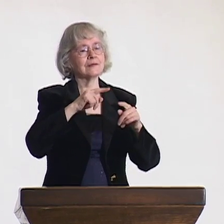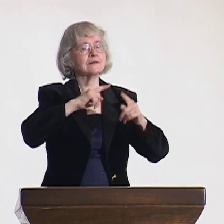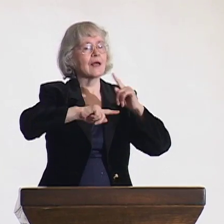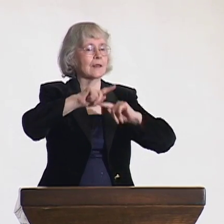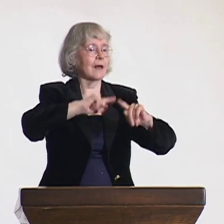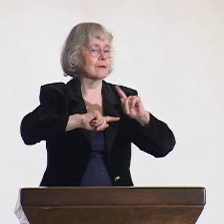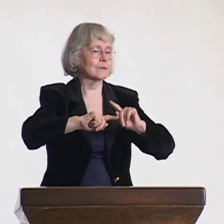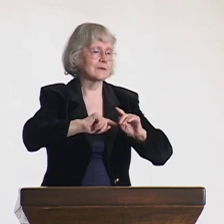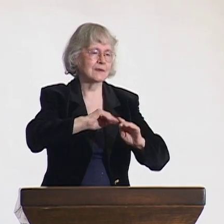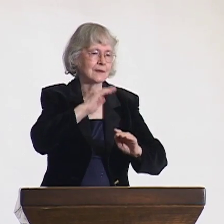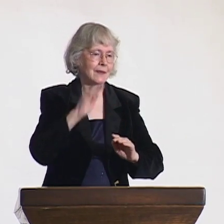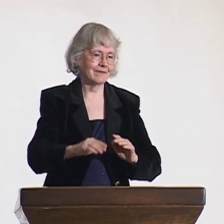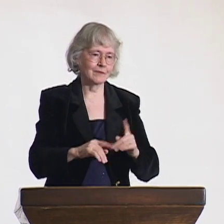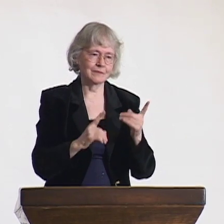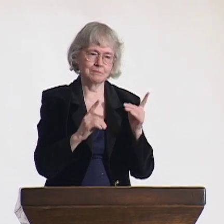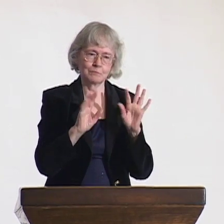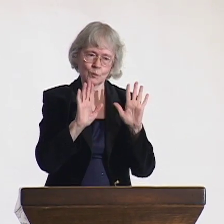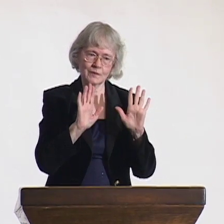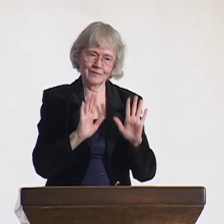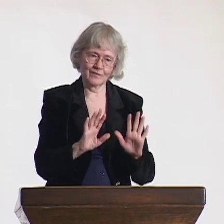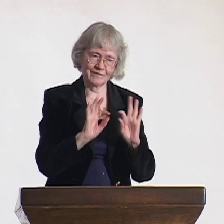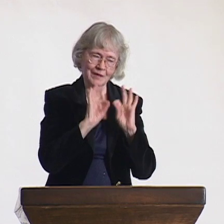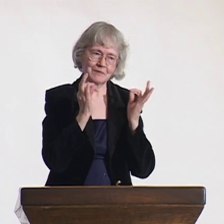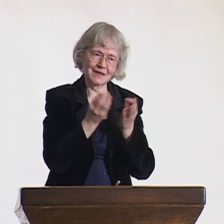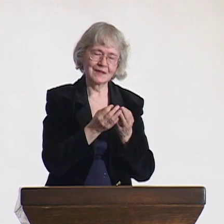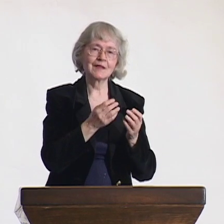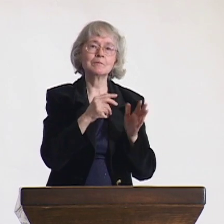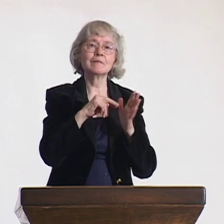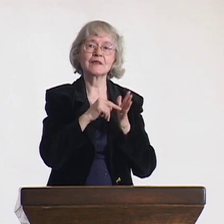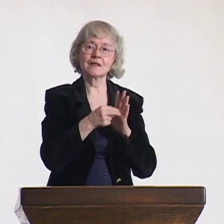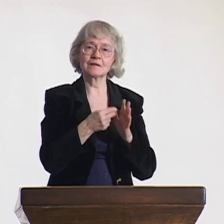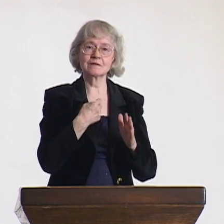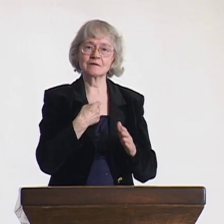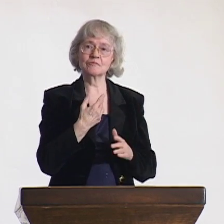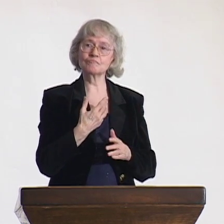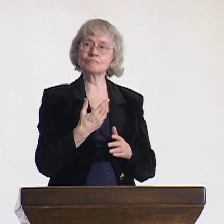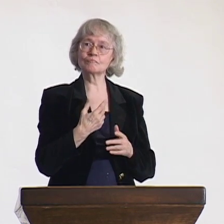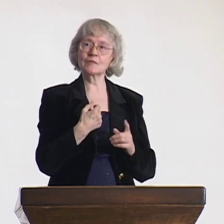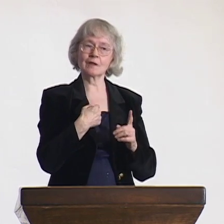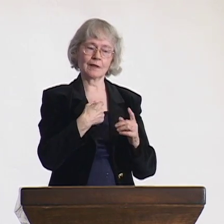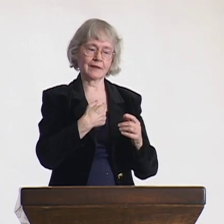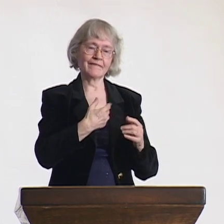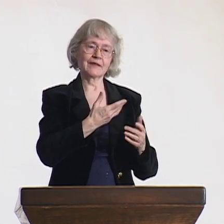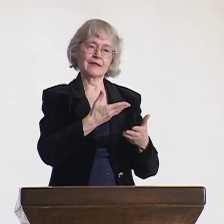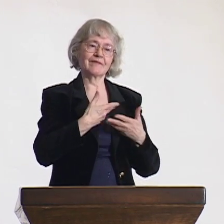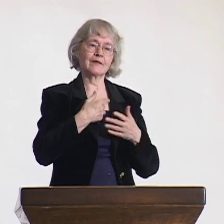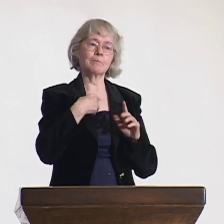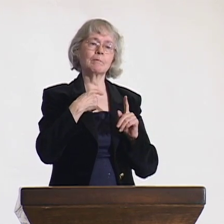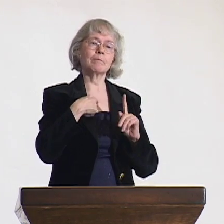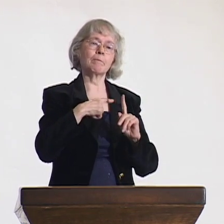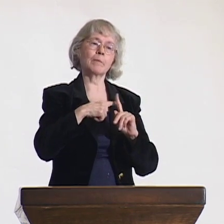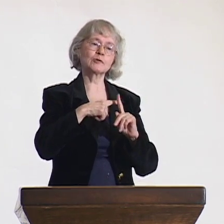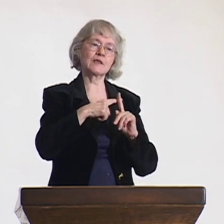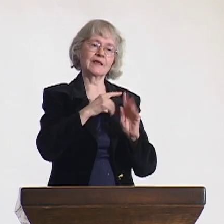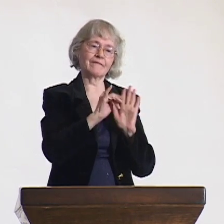That helped me be strong and confident in my life. I graduated from that school.